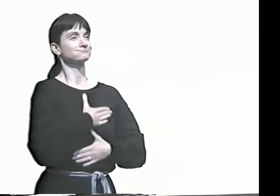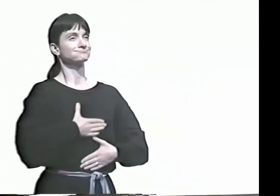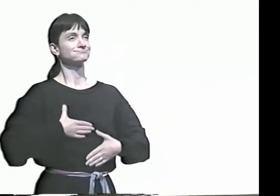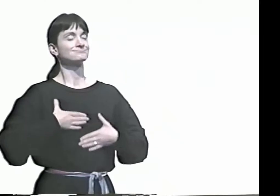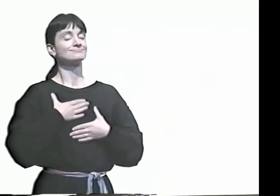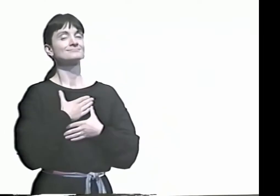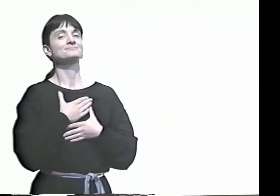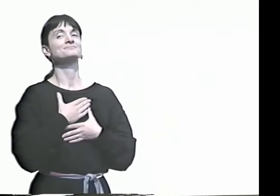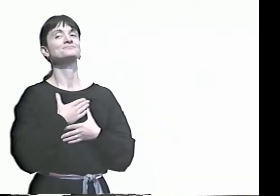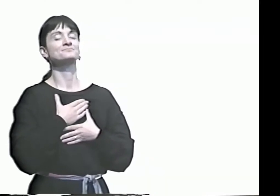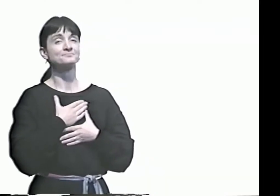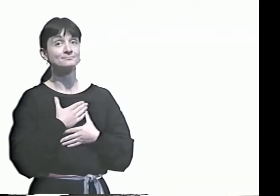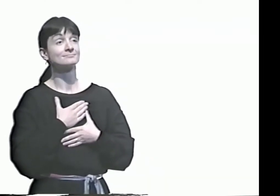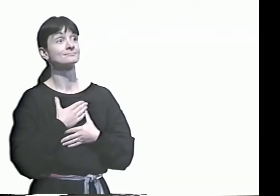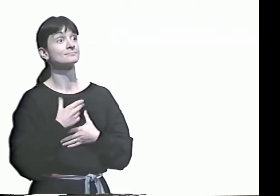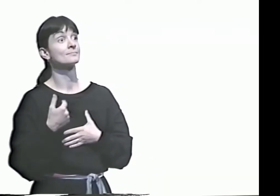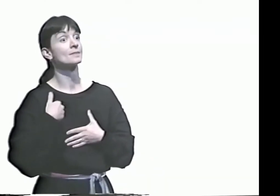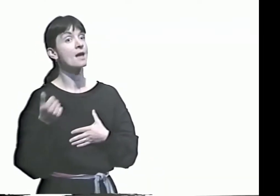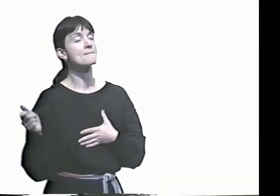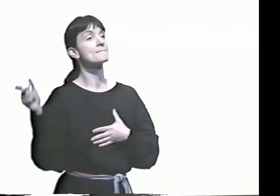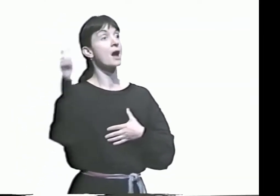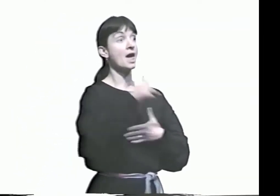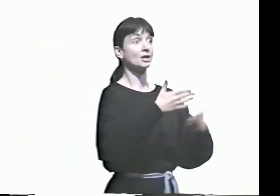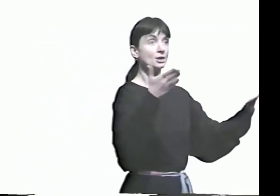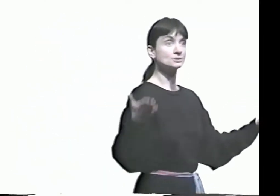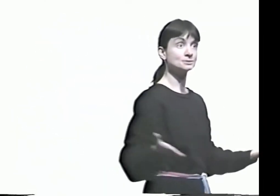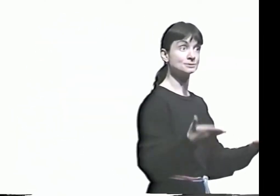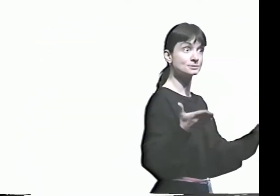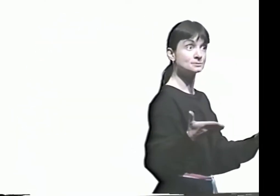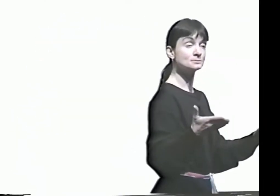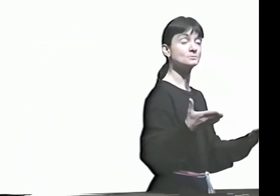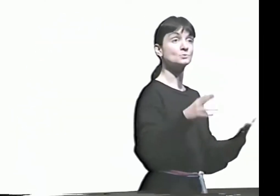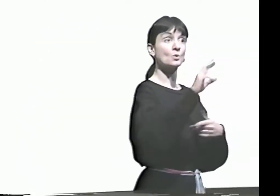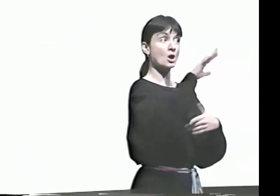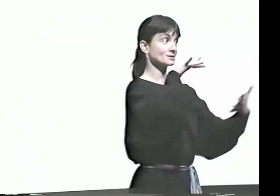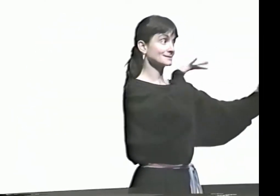I'VE BEEN SIGNING, TRANSLATING POEMS A LOT, AND I REALLY ENJOYED THAT.